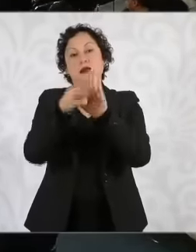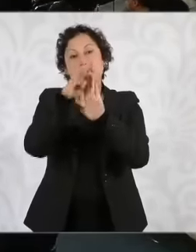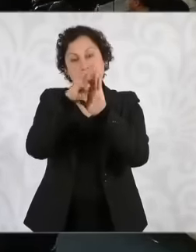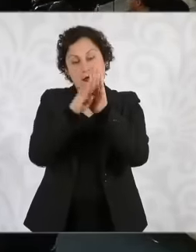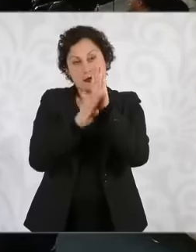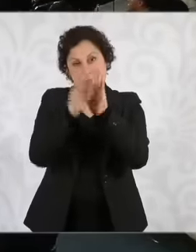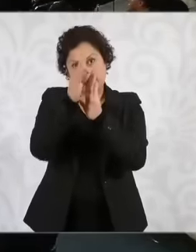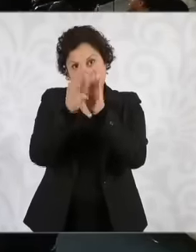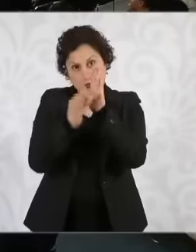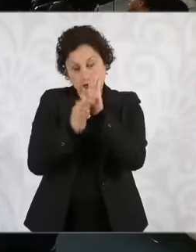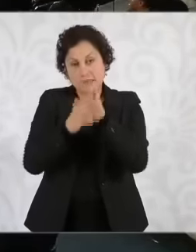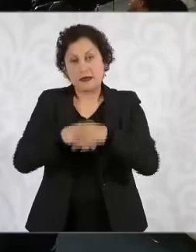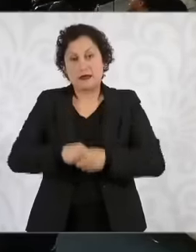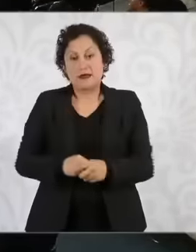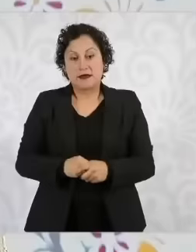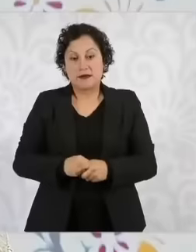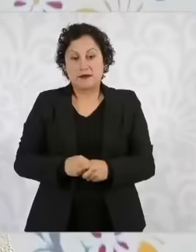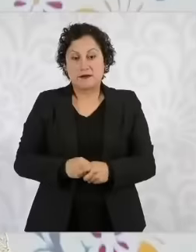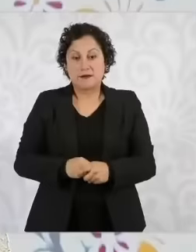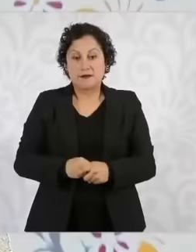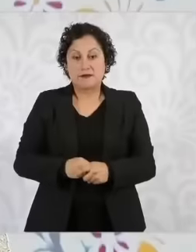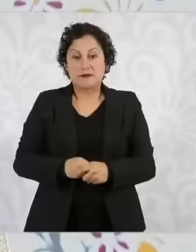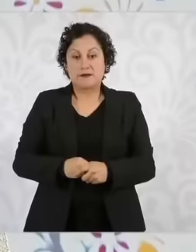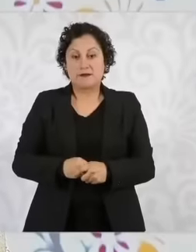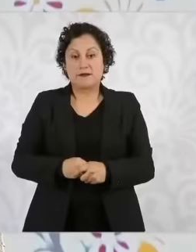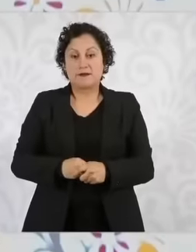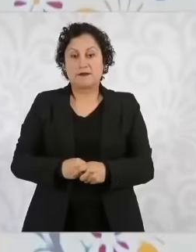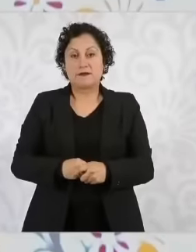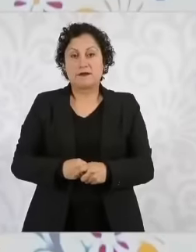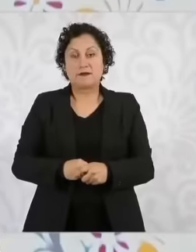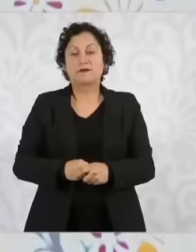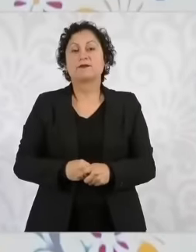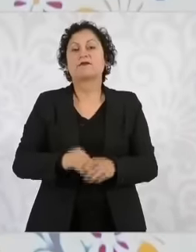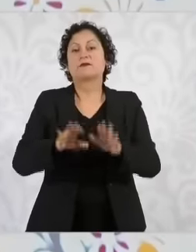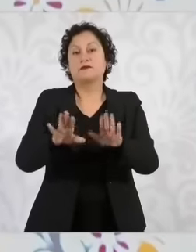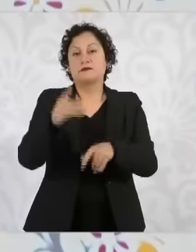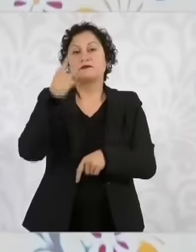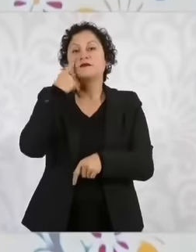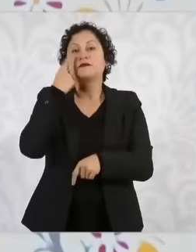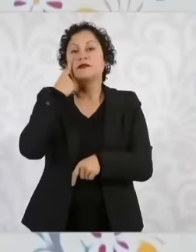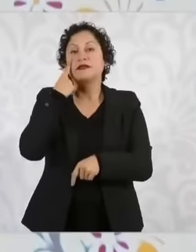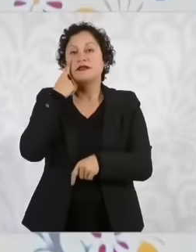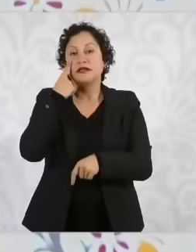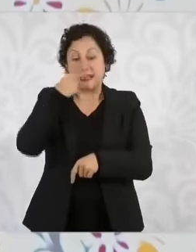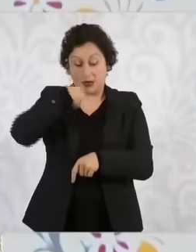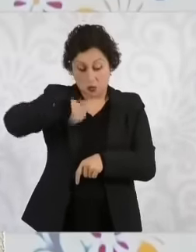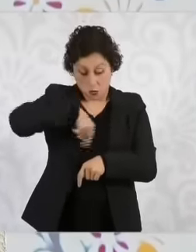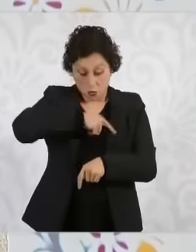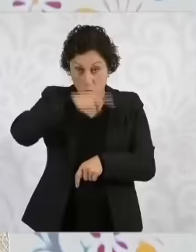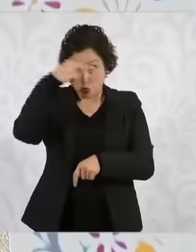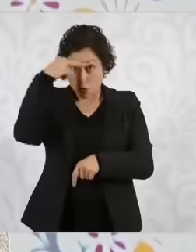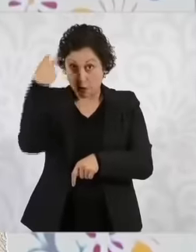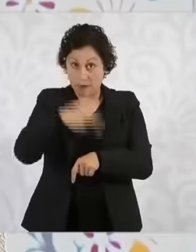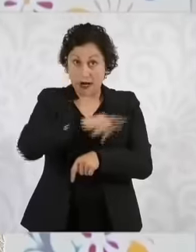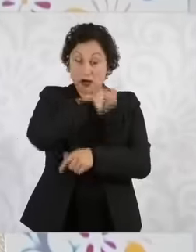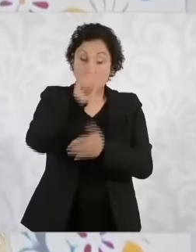in place, we are going to set an example to the world with the reform of the judiciary. I am sure